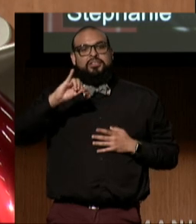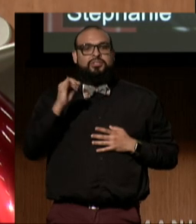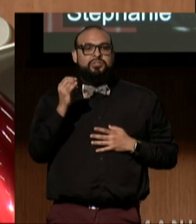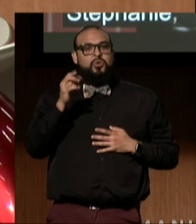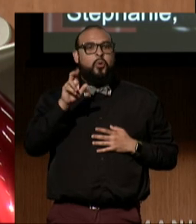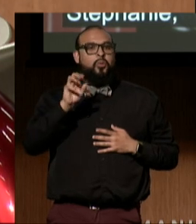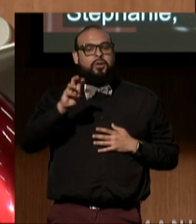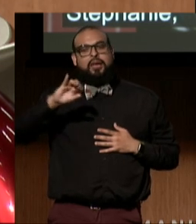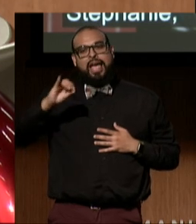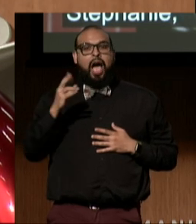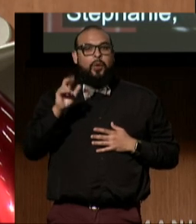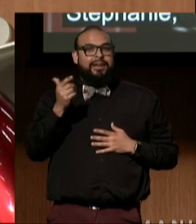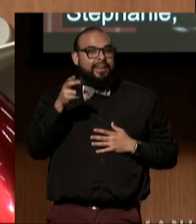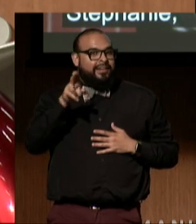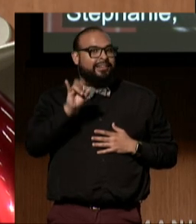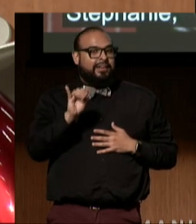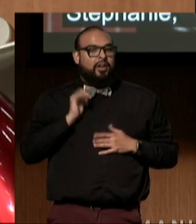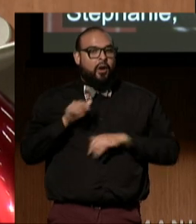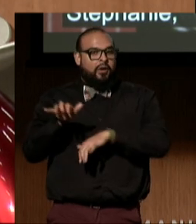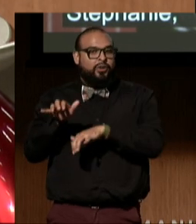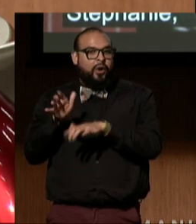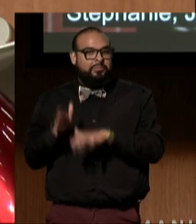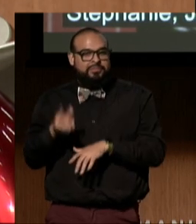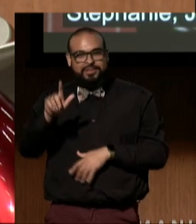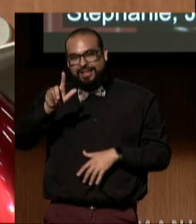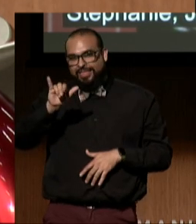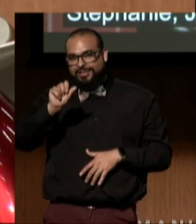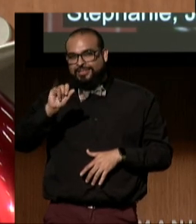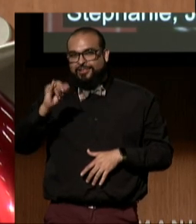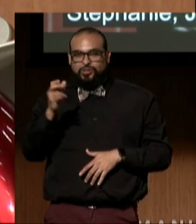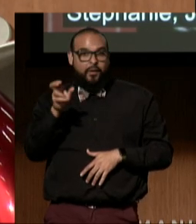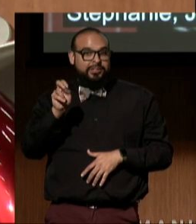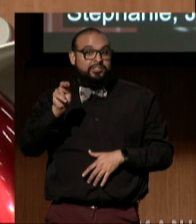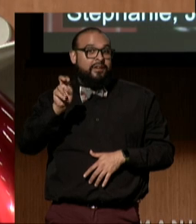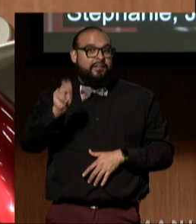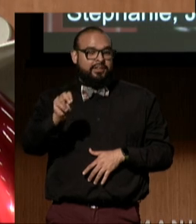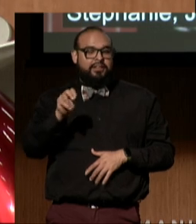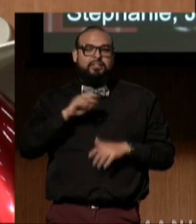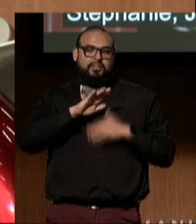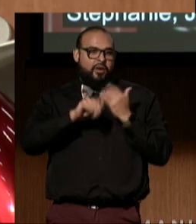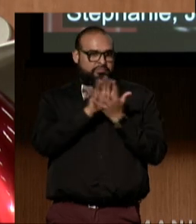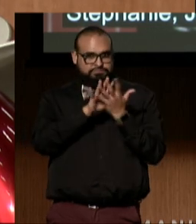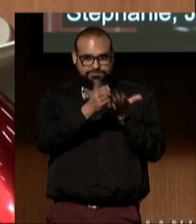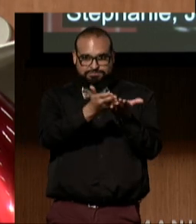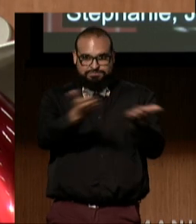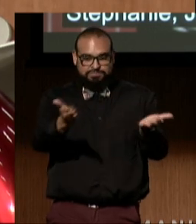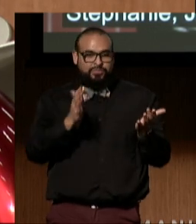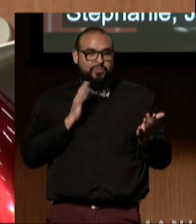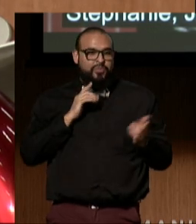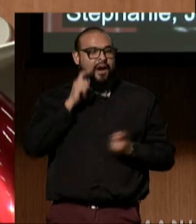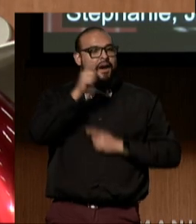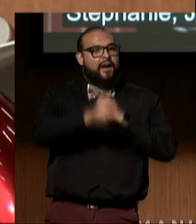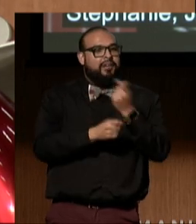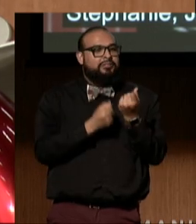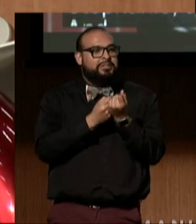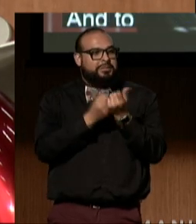our CART provider, Lisa Johnston, and to all of you, our generous sponsors.